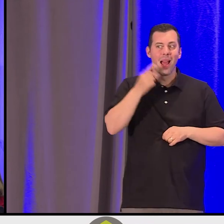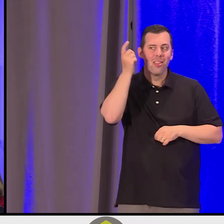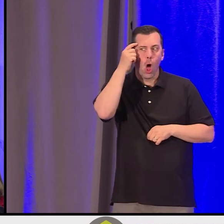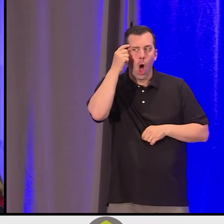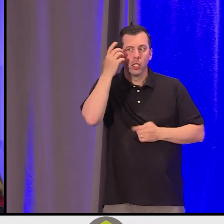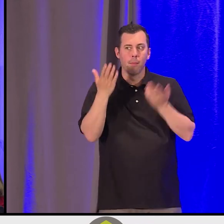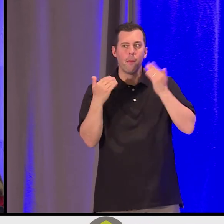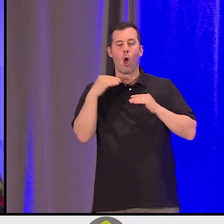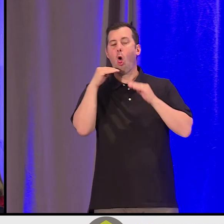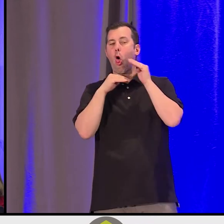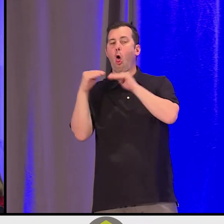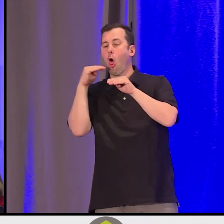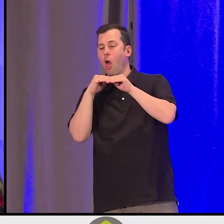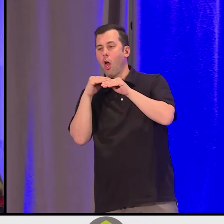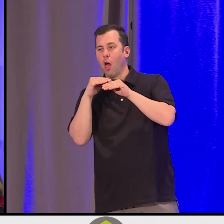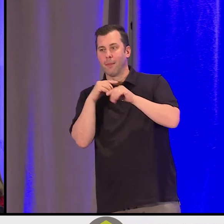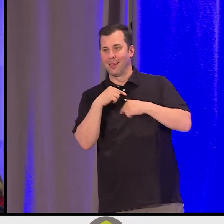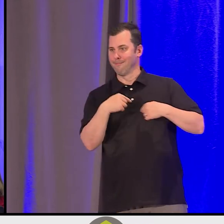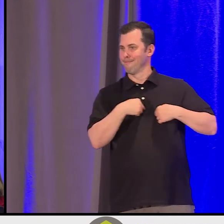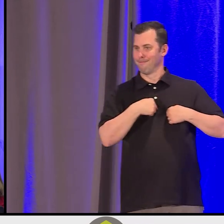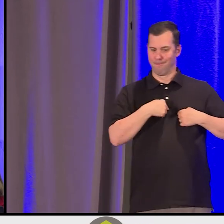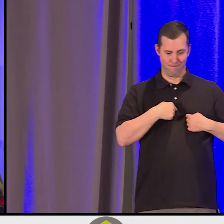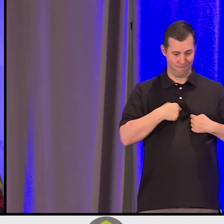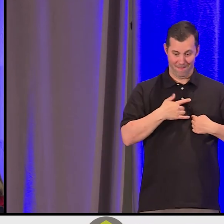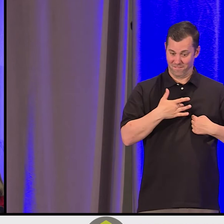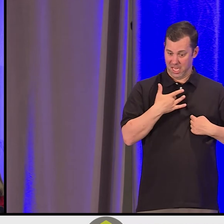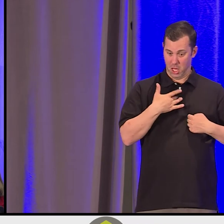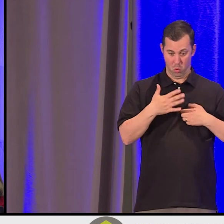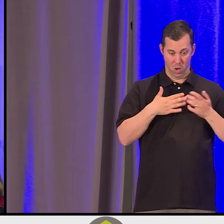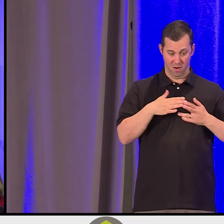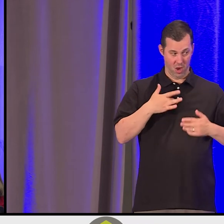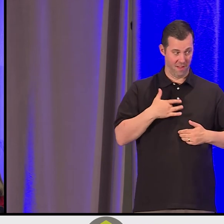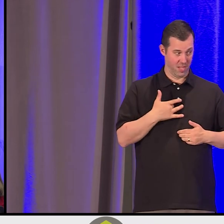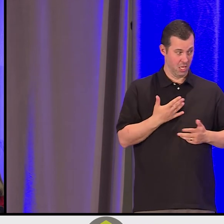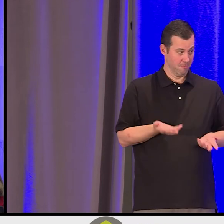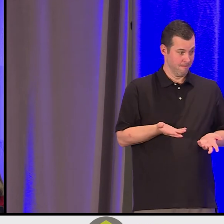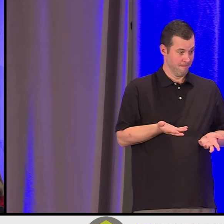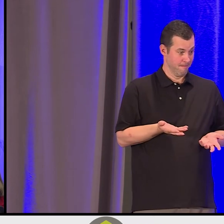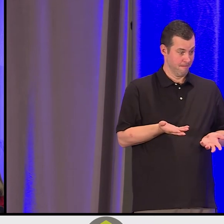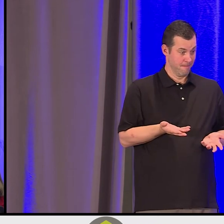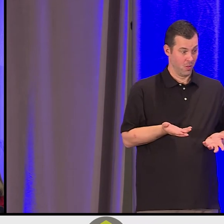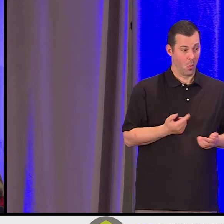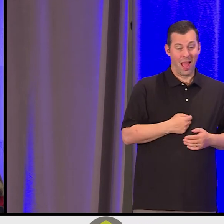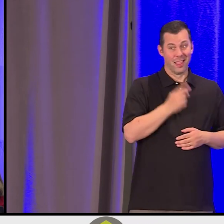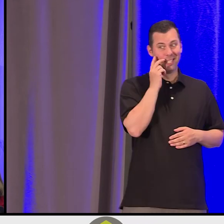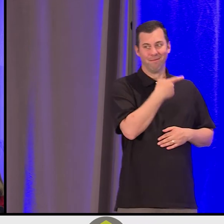I am feeling what I'm feeling. And right now I think we're both expressing sensations of hope, you started out with.